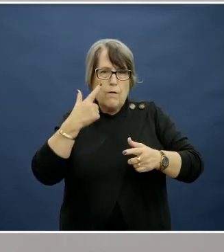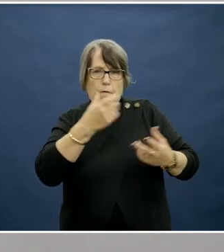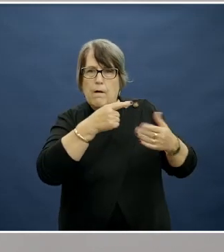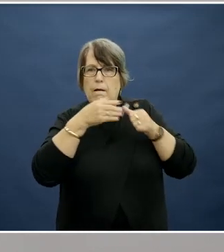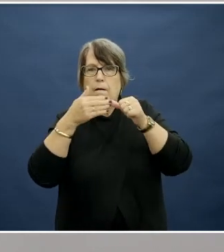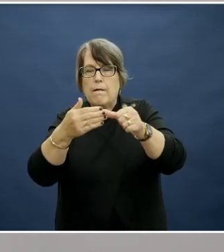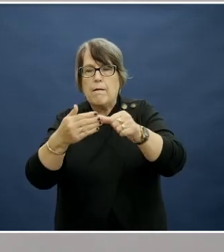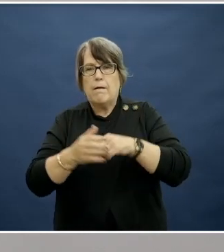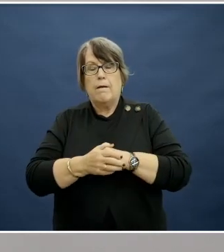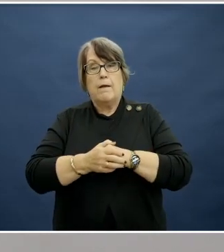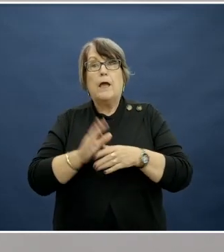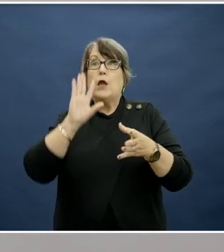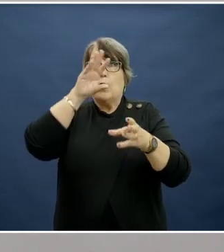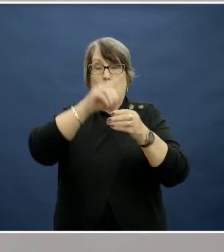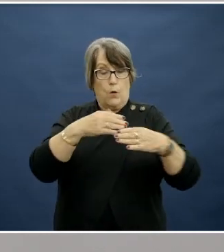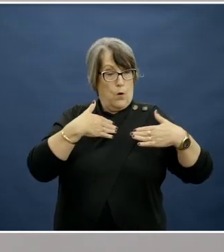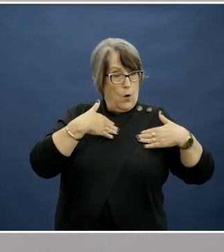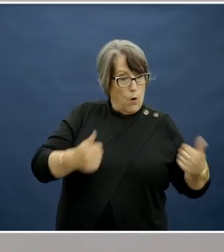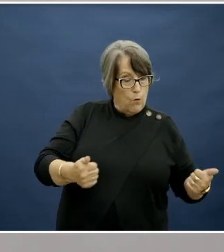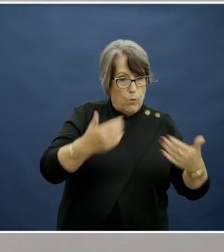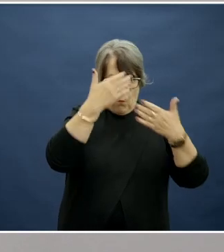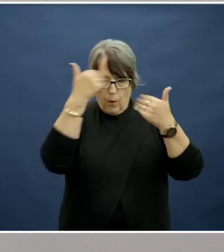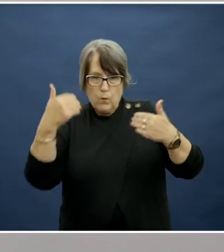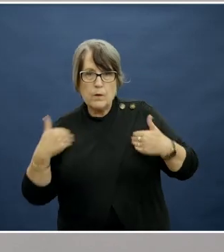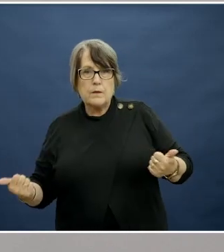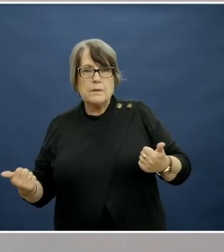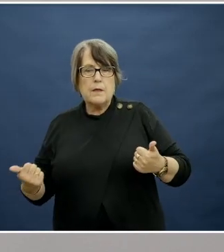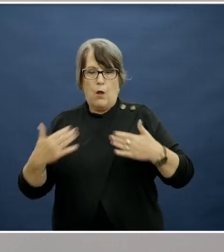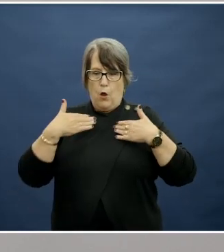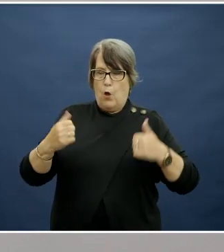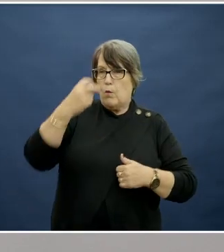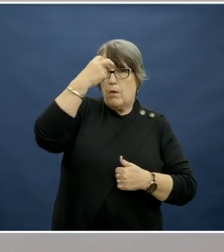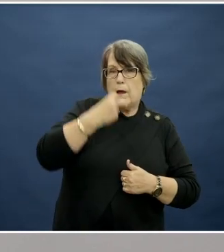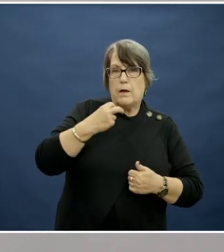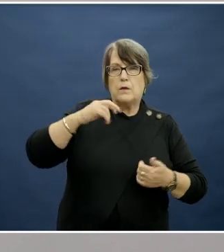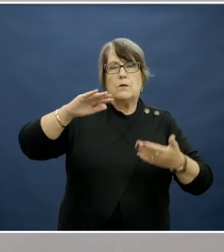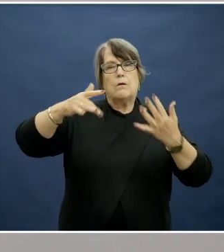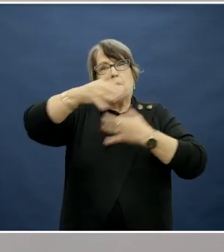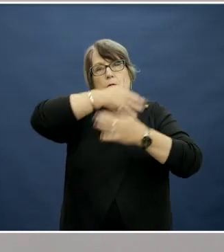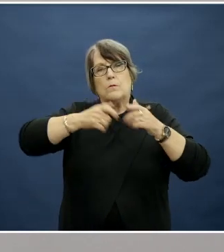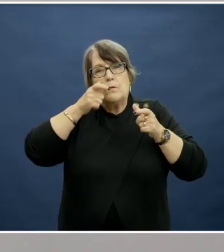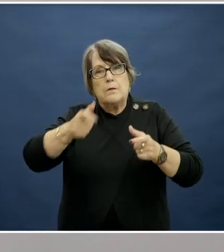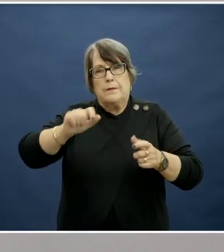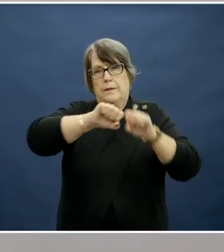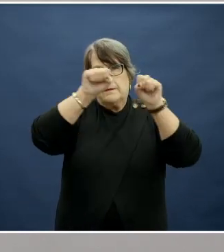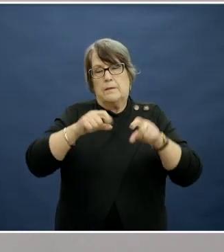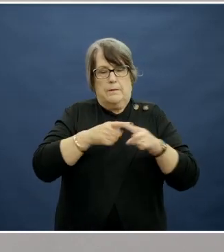It spans health and wellness, care interventions and health, ageing and social care systems and services.